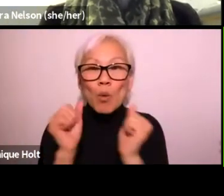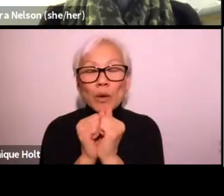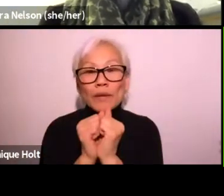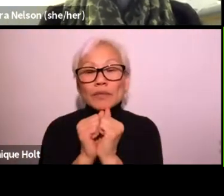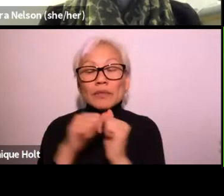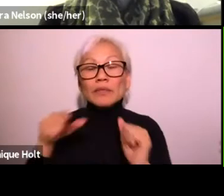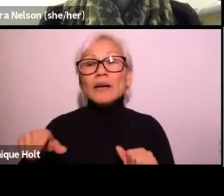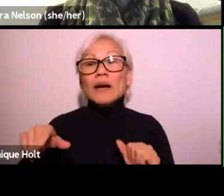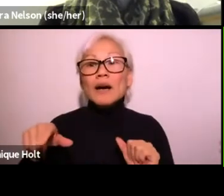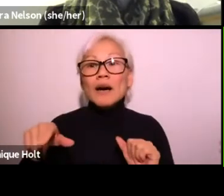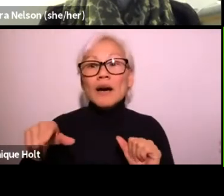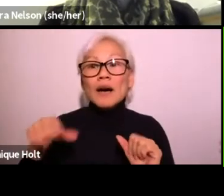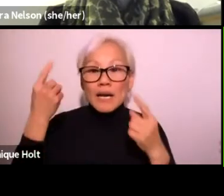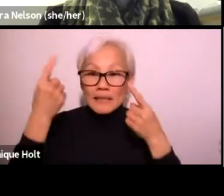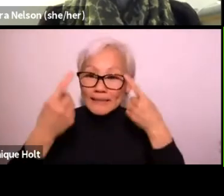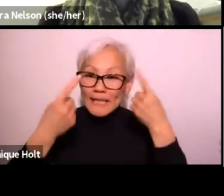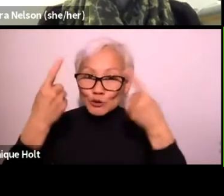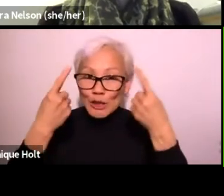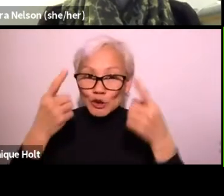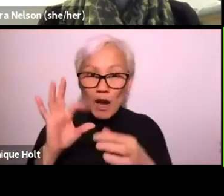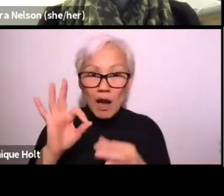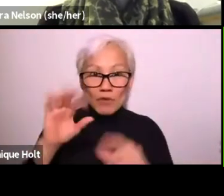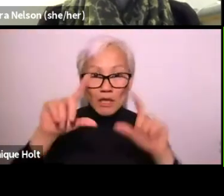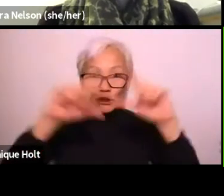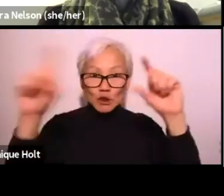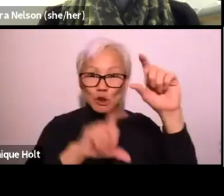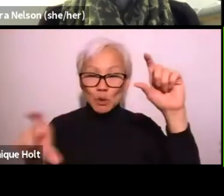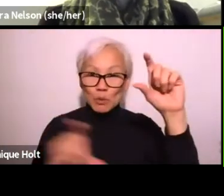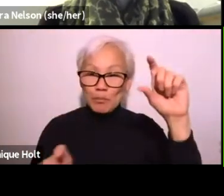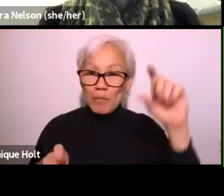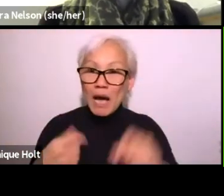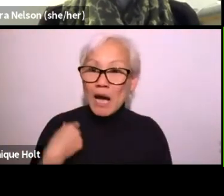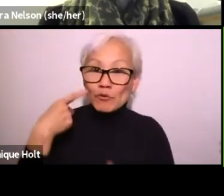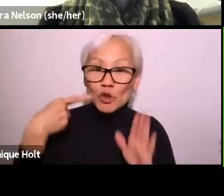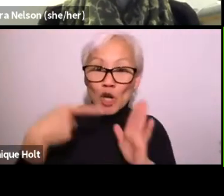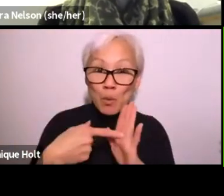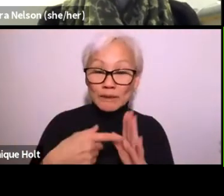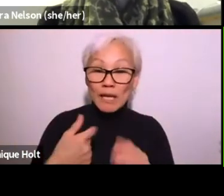Okay, now, considering Zoom and the virtual platform,